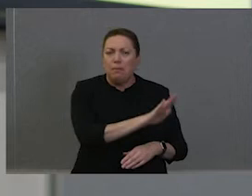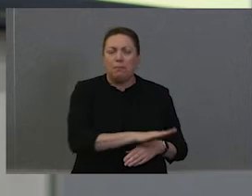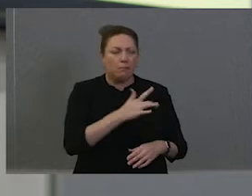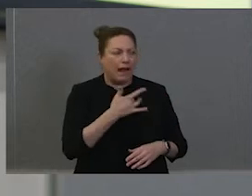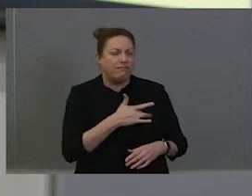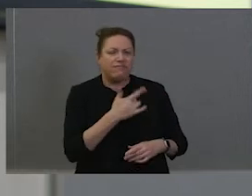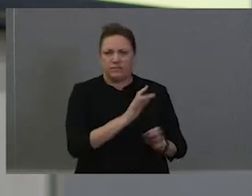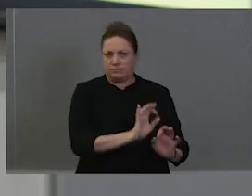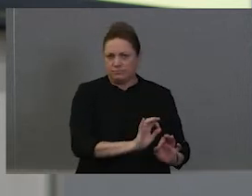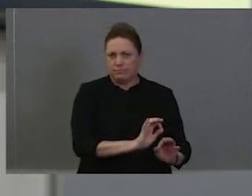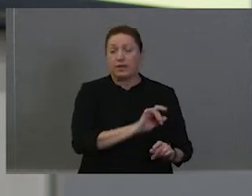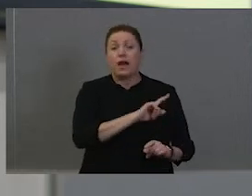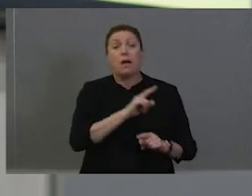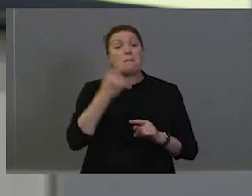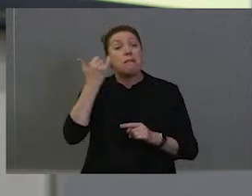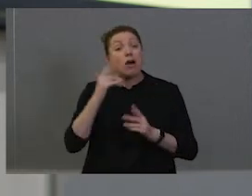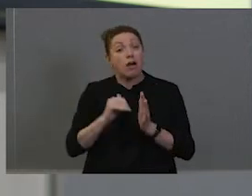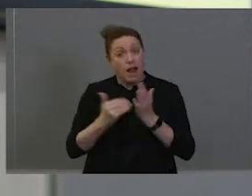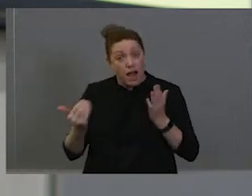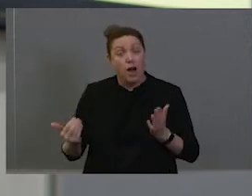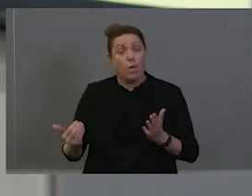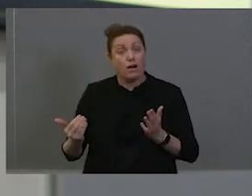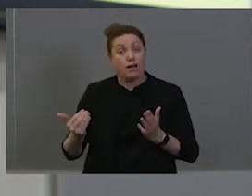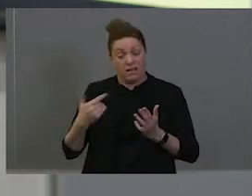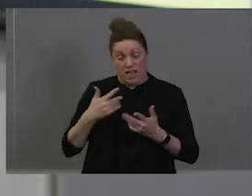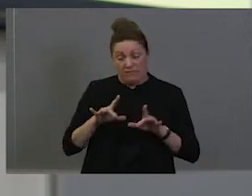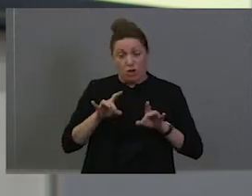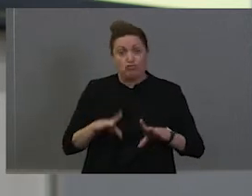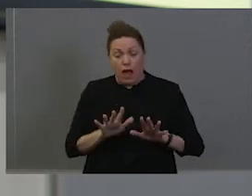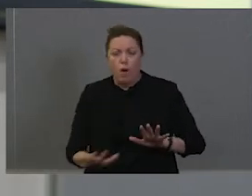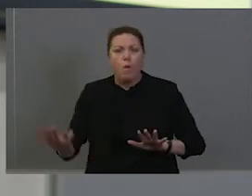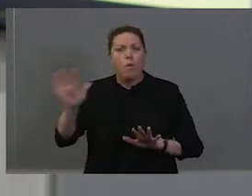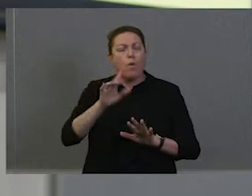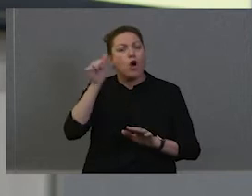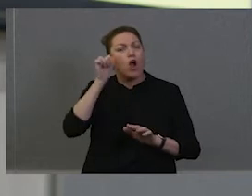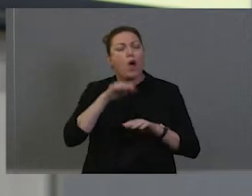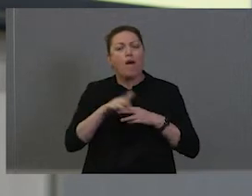that all Australians knew something of language of how it is to belong. These are really